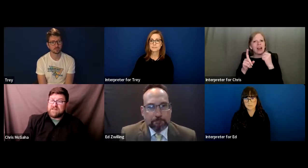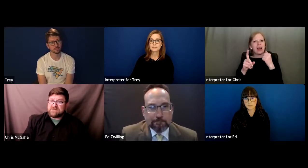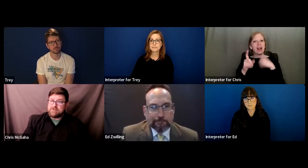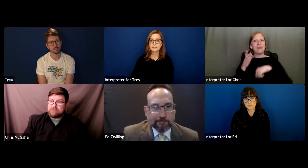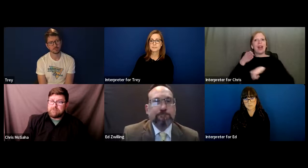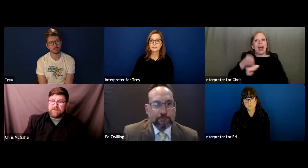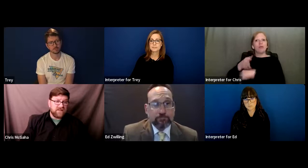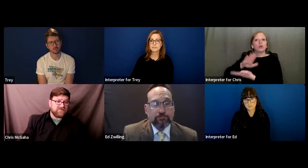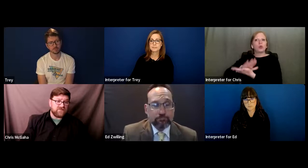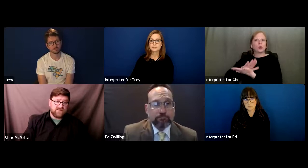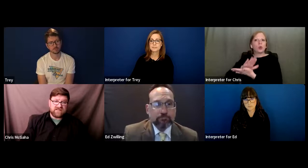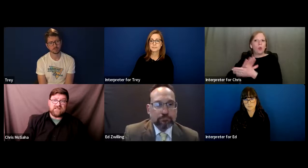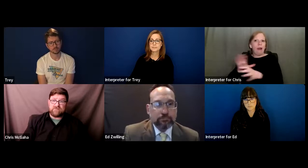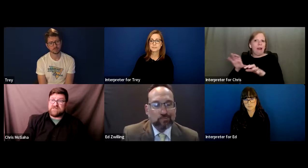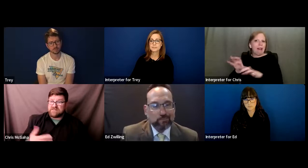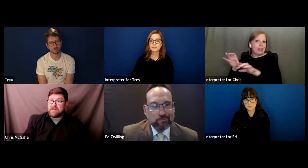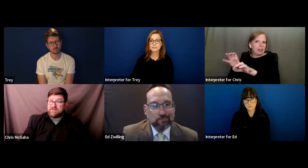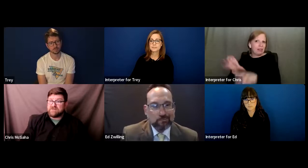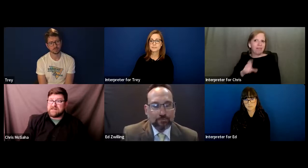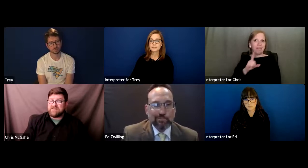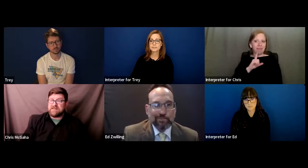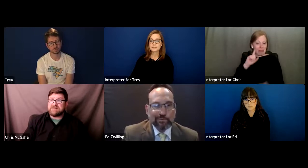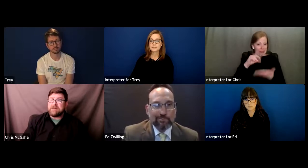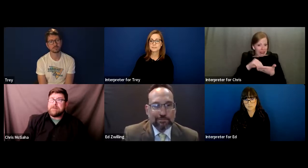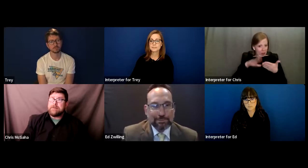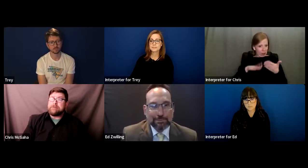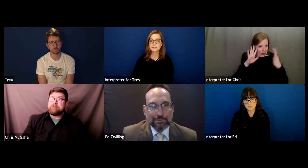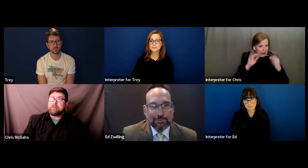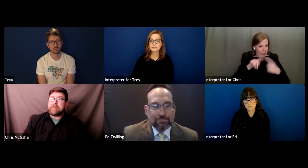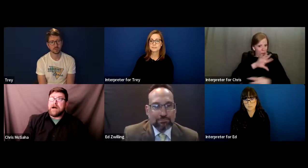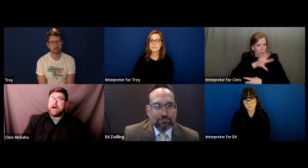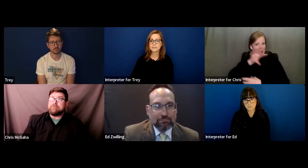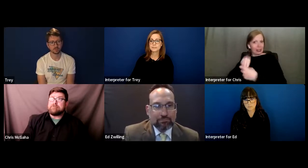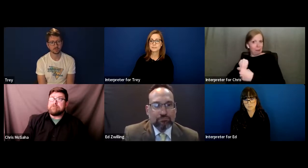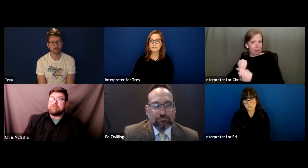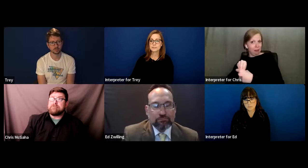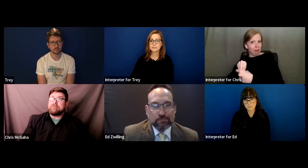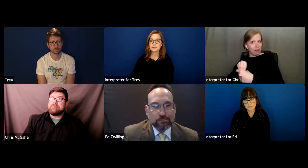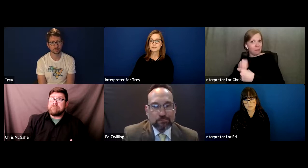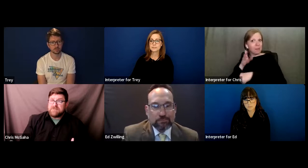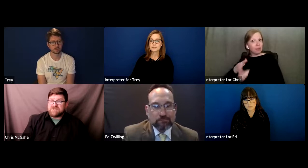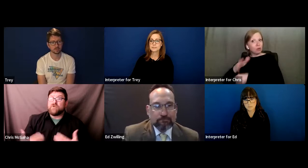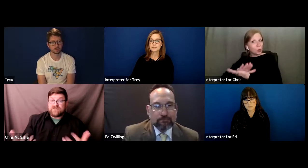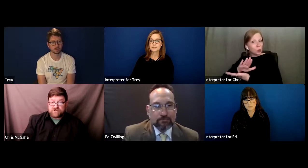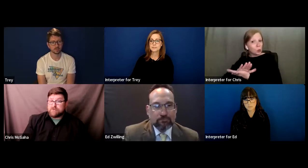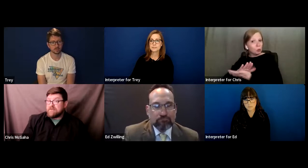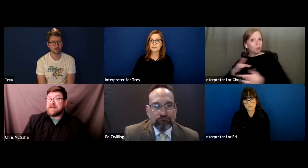if a Deaf student decides to participate in those activities, the schools should provide